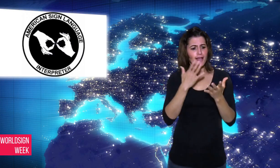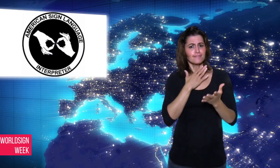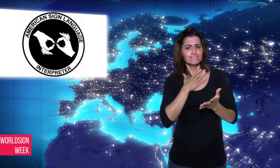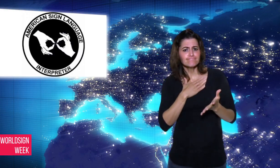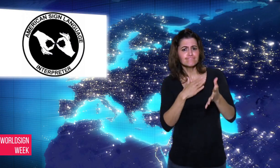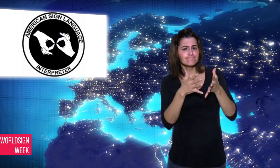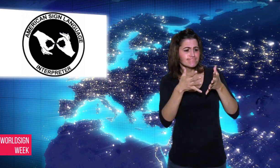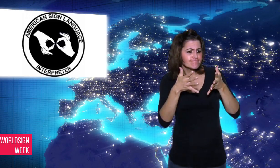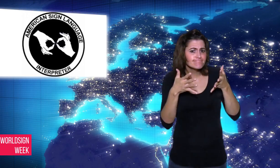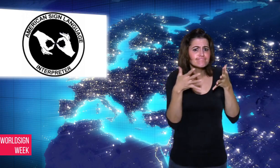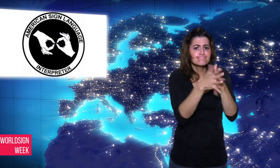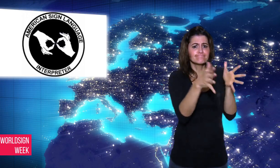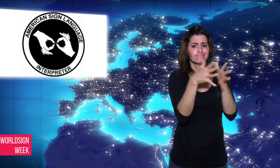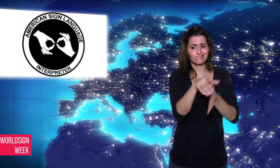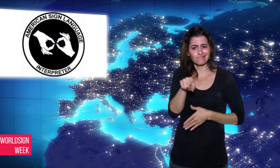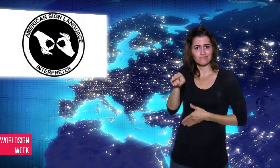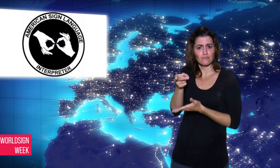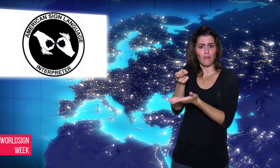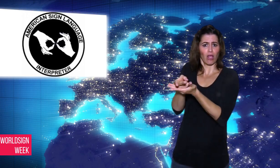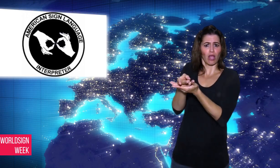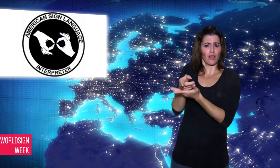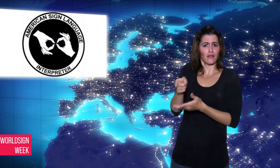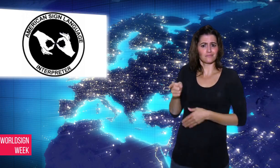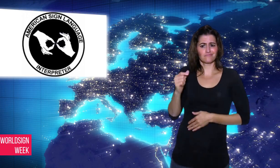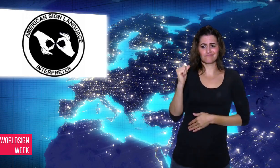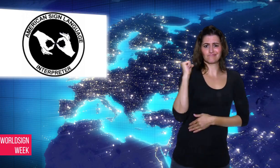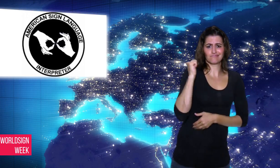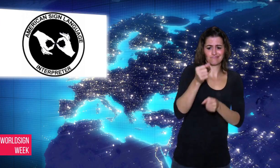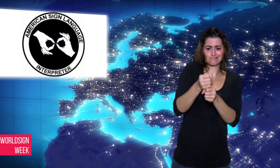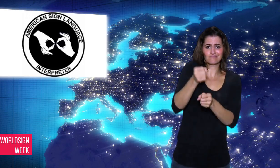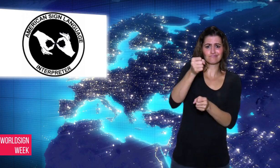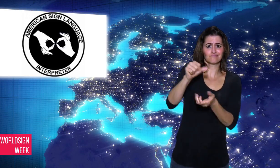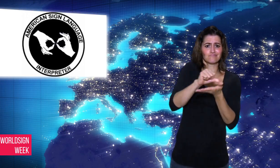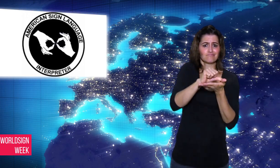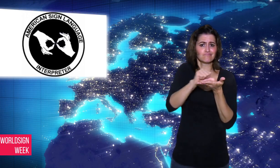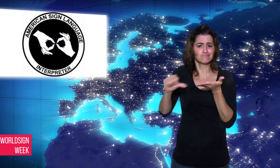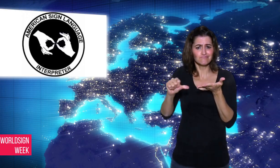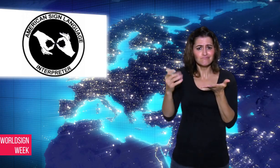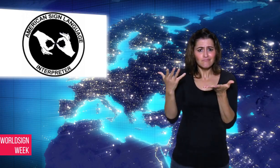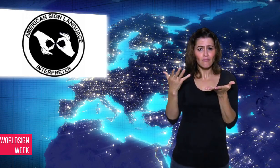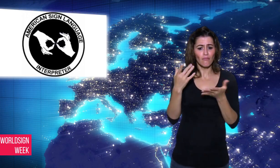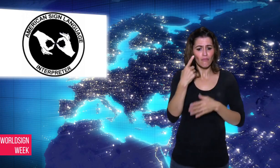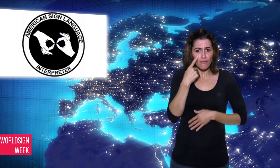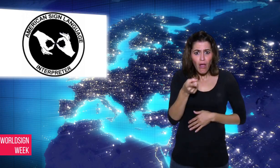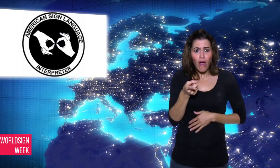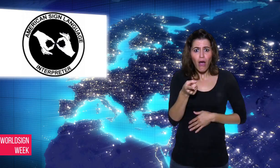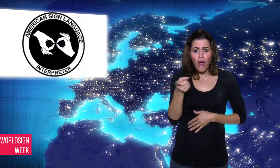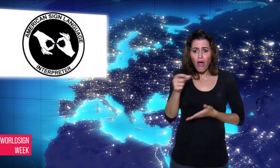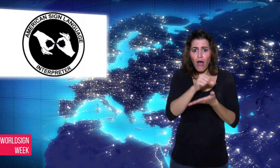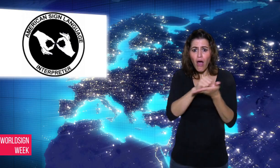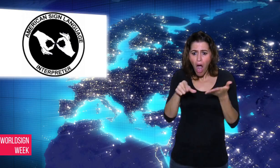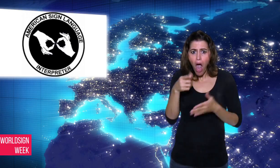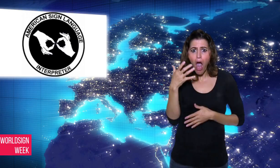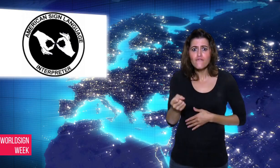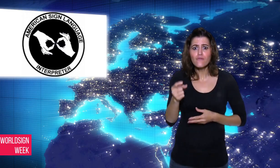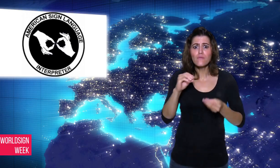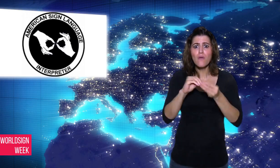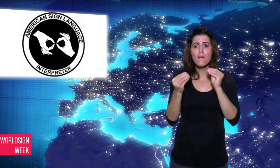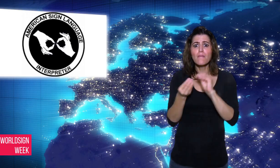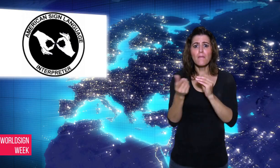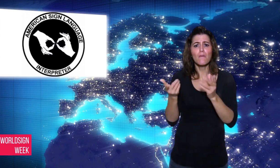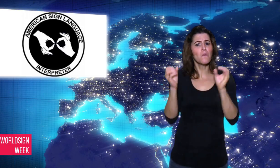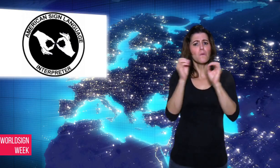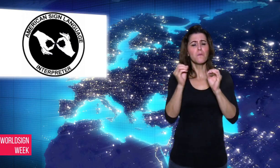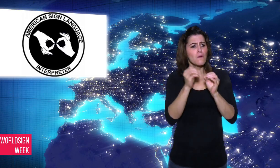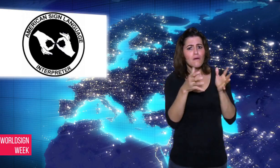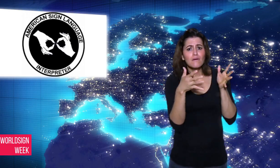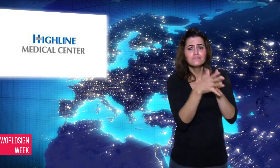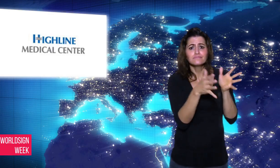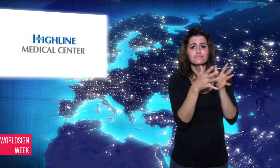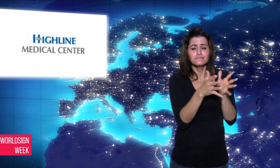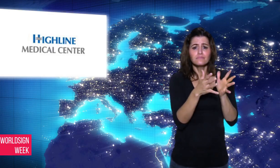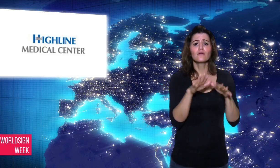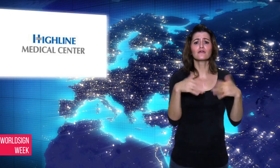his surgery, pain management,